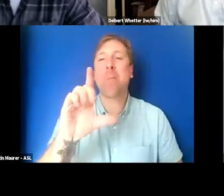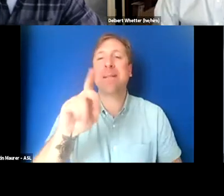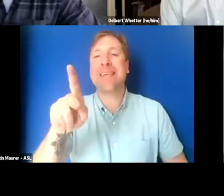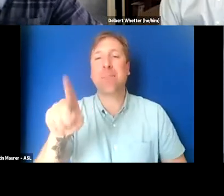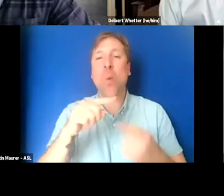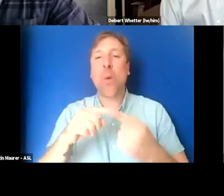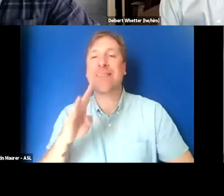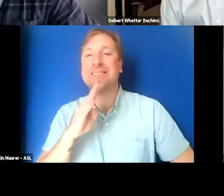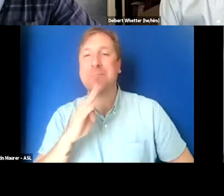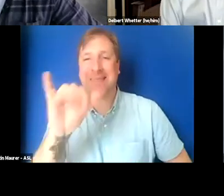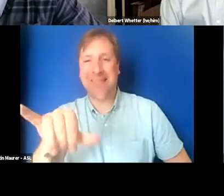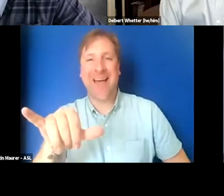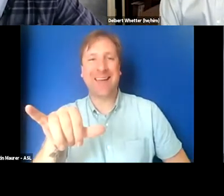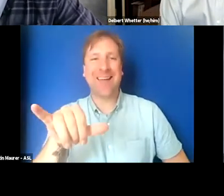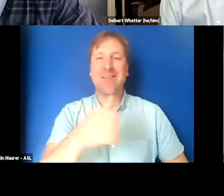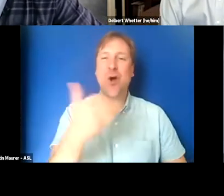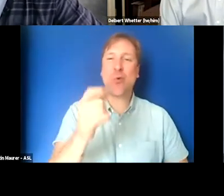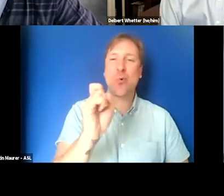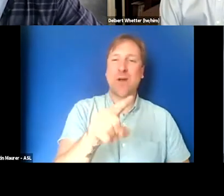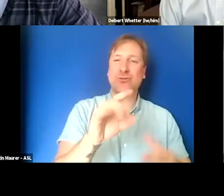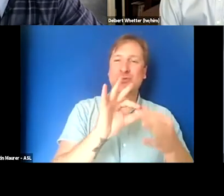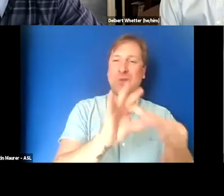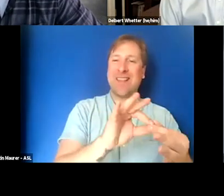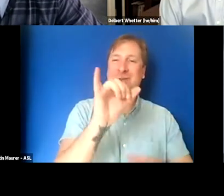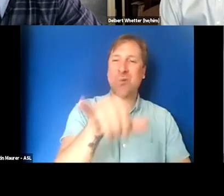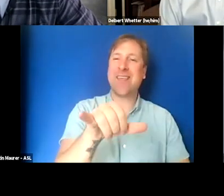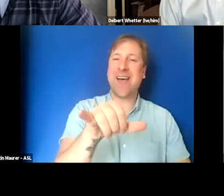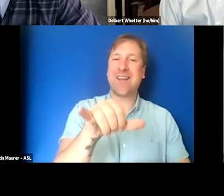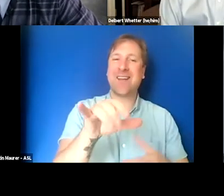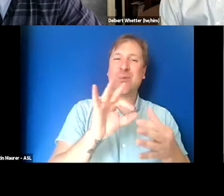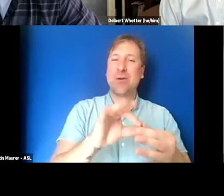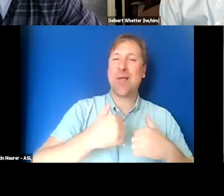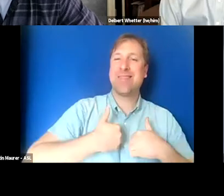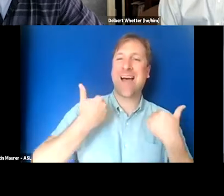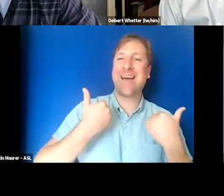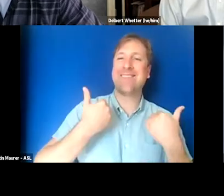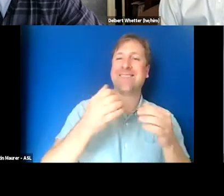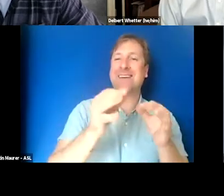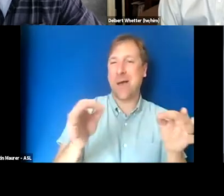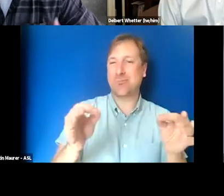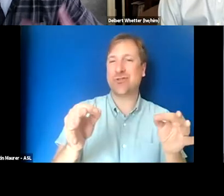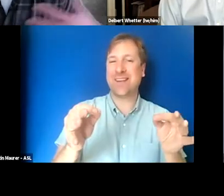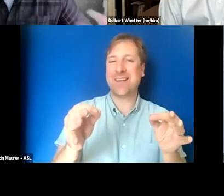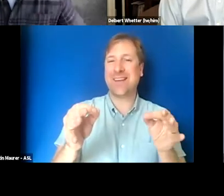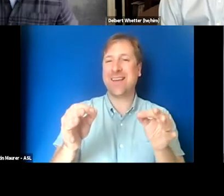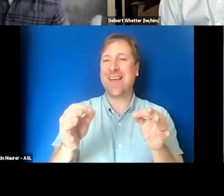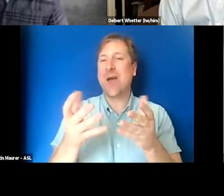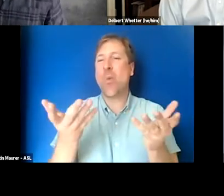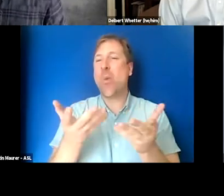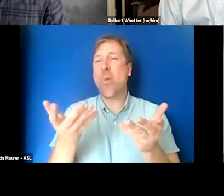And there are a couple of other questions around that in terms of live captioning. And what are, sort of